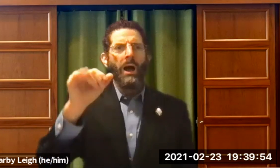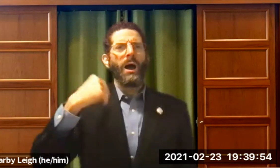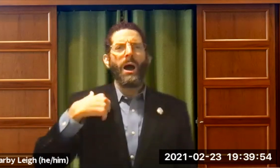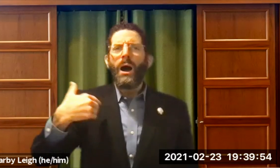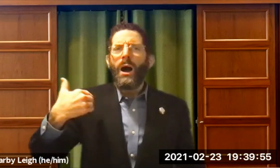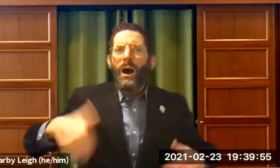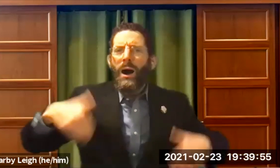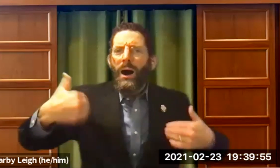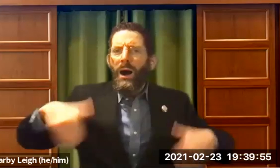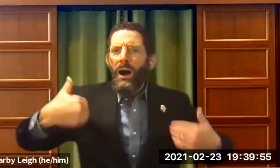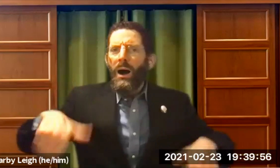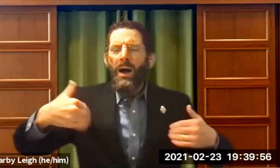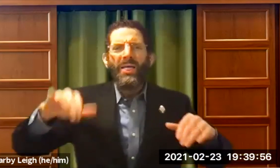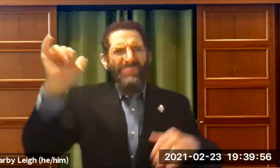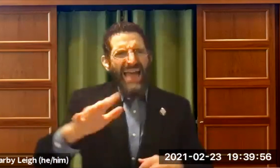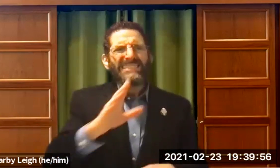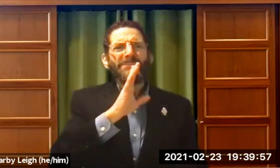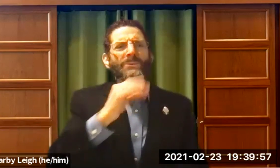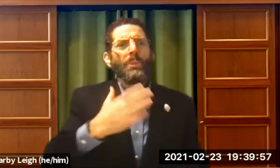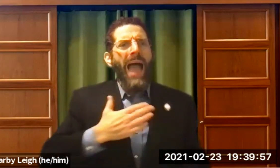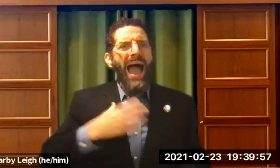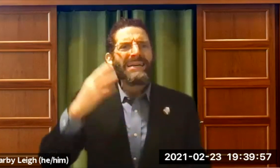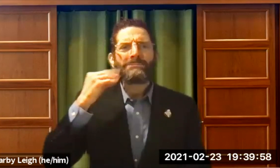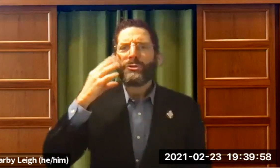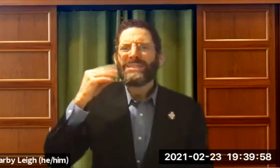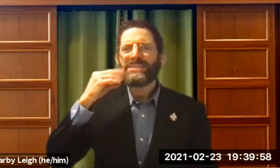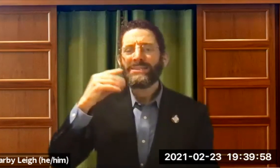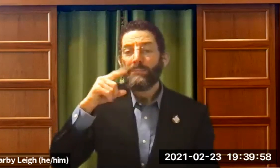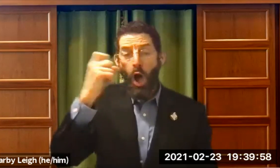It says they saw it . That was made a big impression on me.